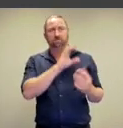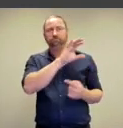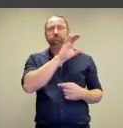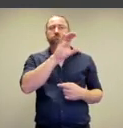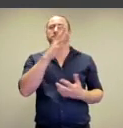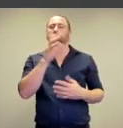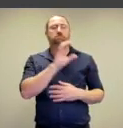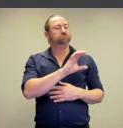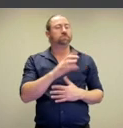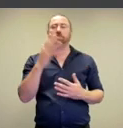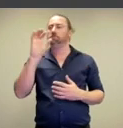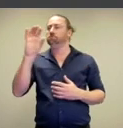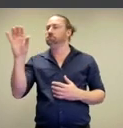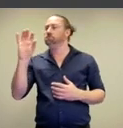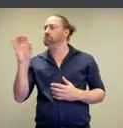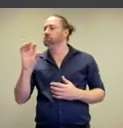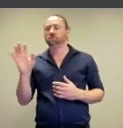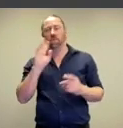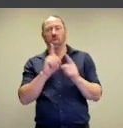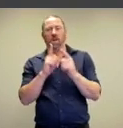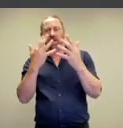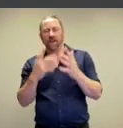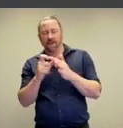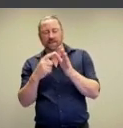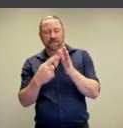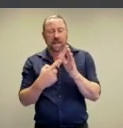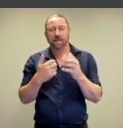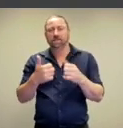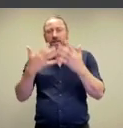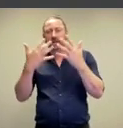mechanical.